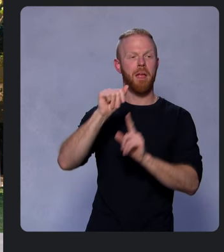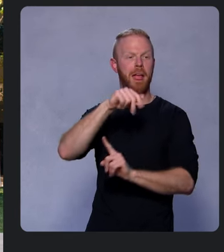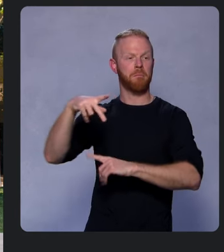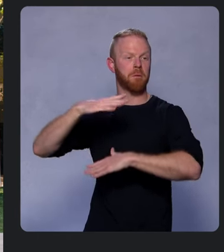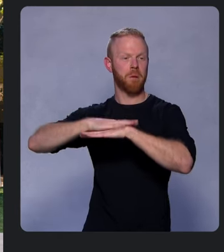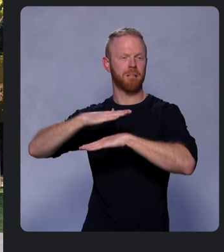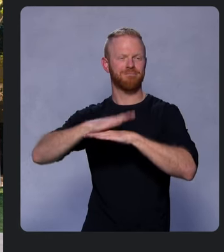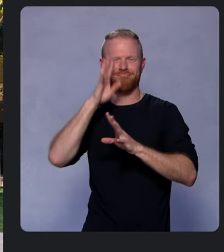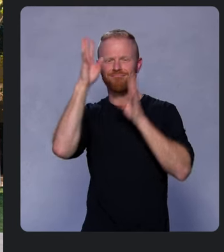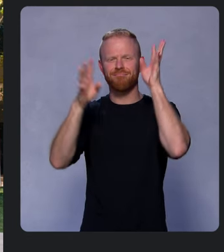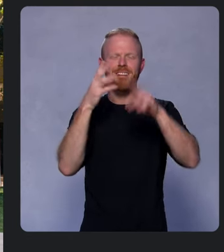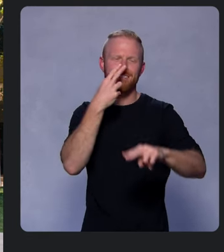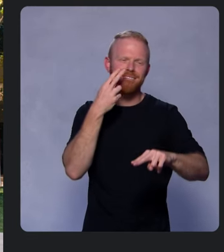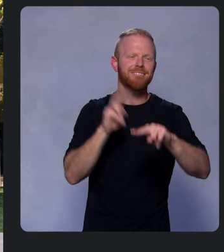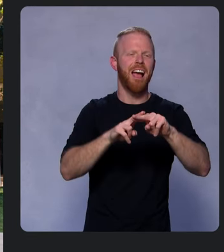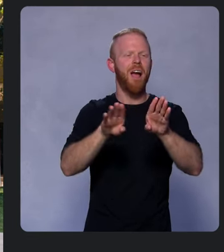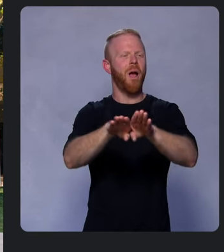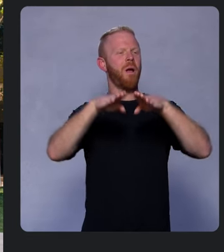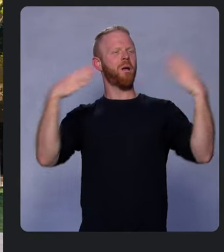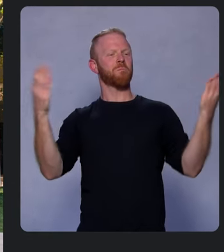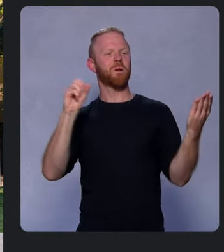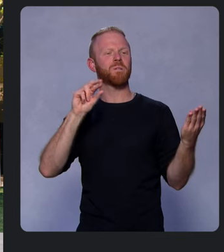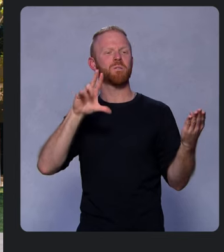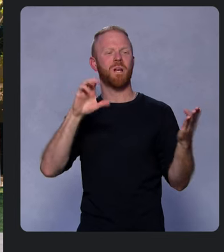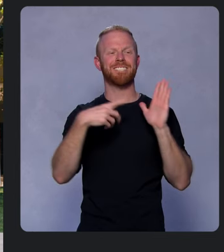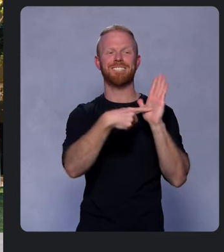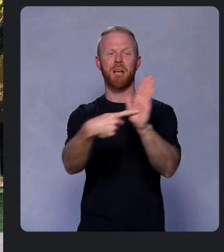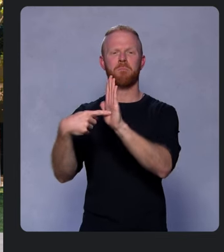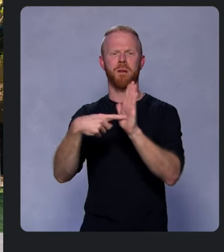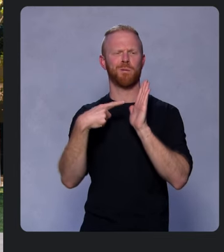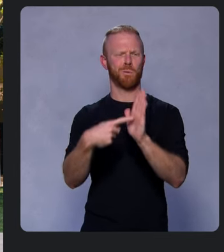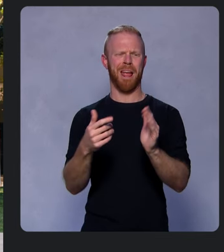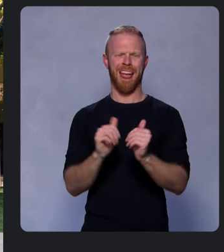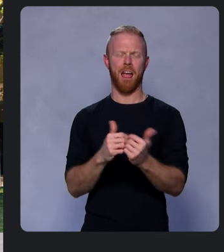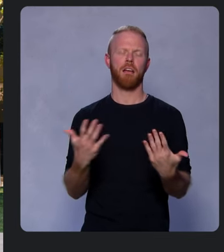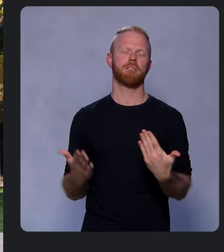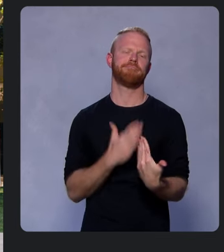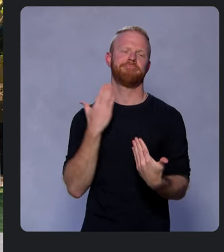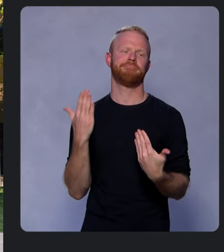a fun open-source demo showing how easy it is to build a Flutter